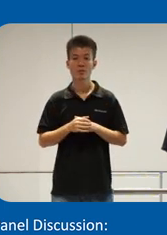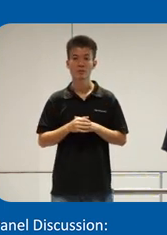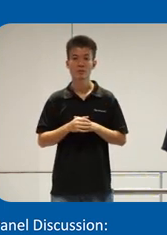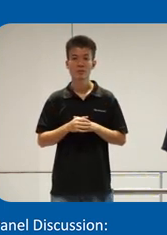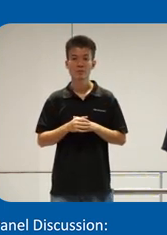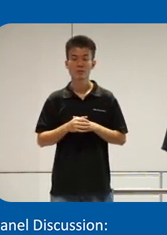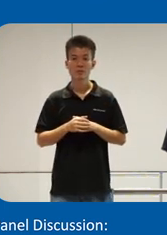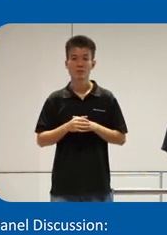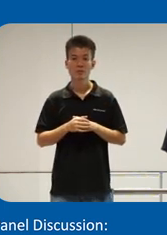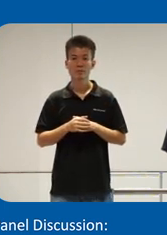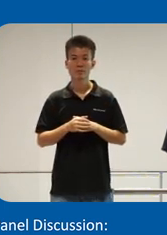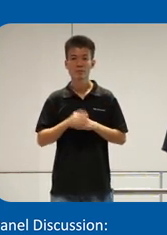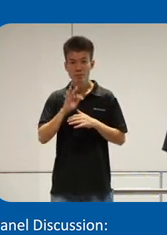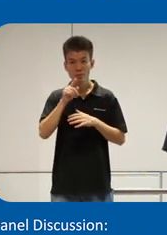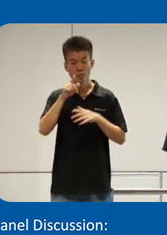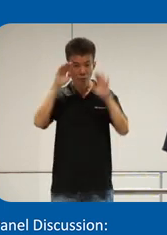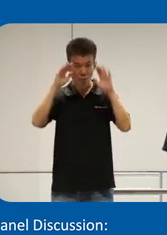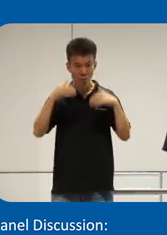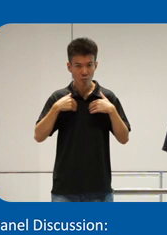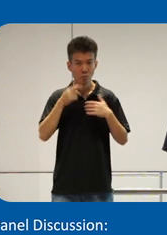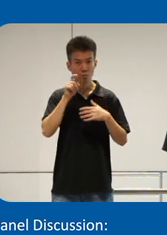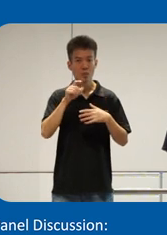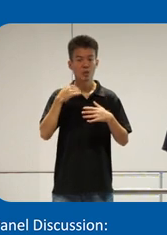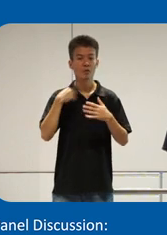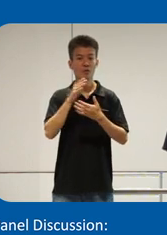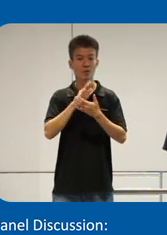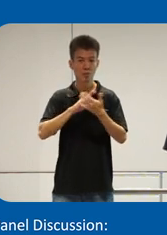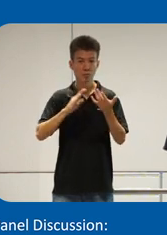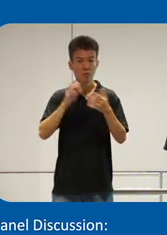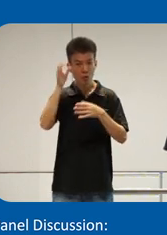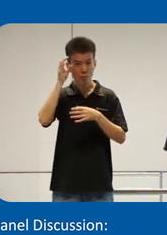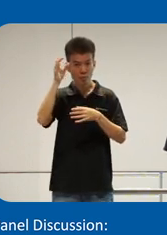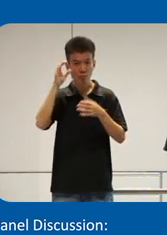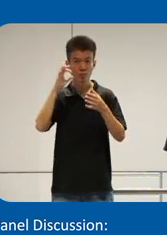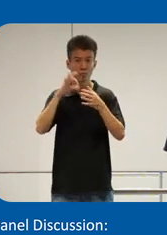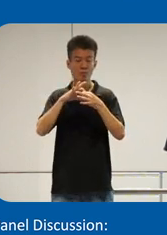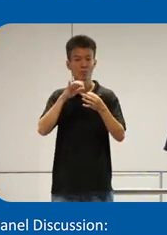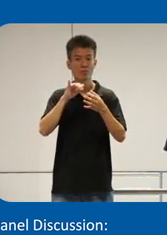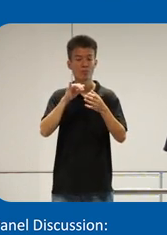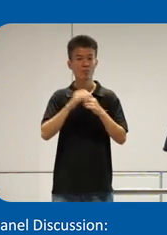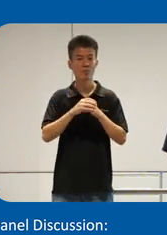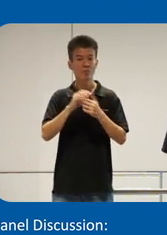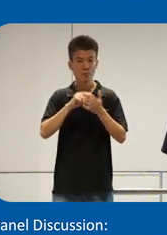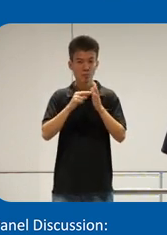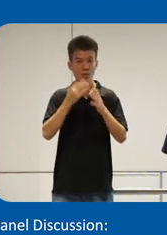also if you are a Muslim you must um there's a concept of Amal jeria which a a good dits